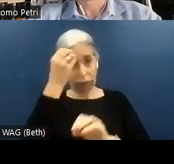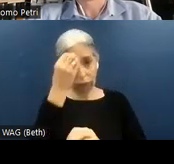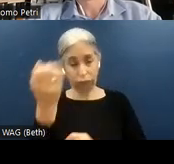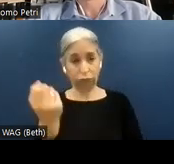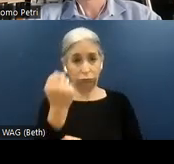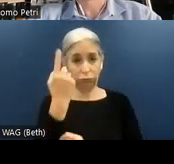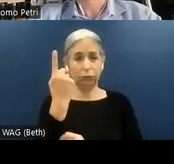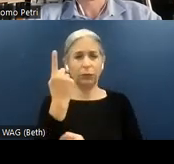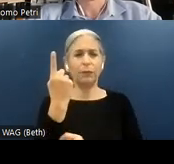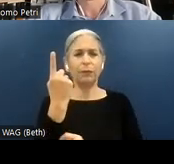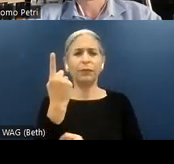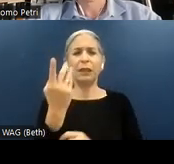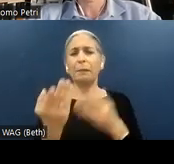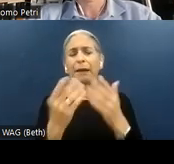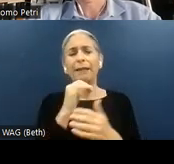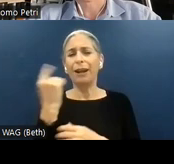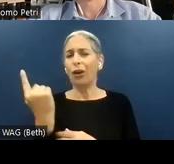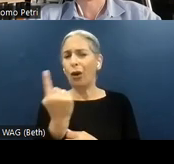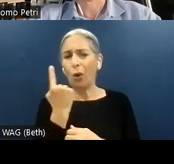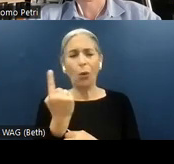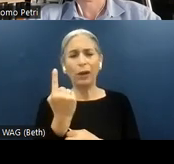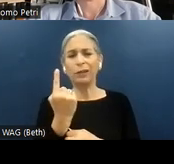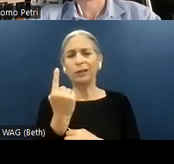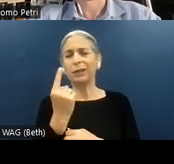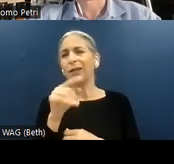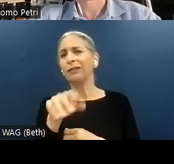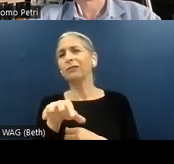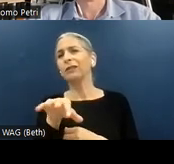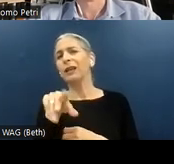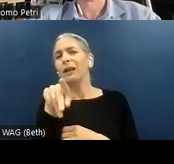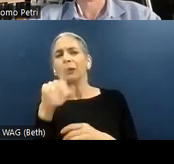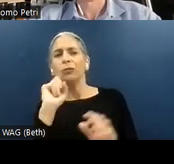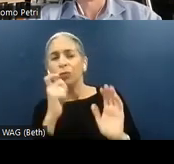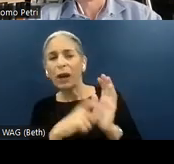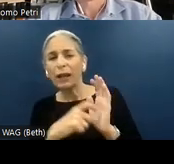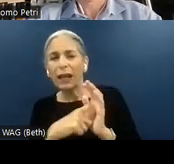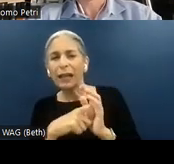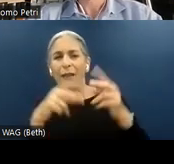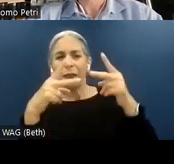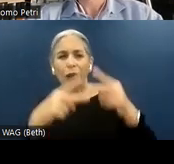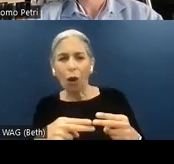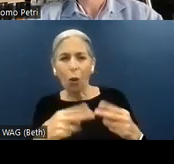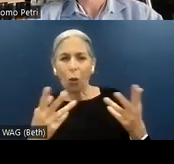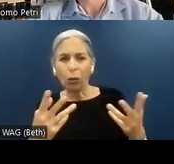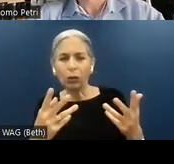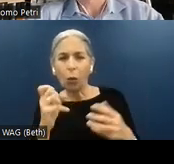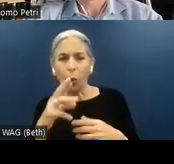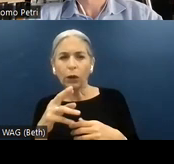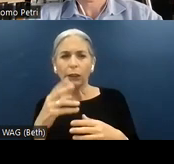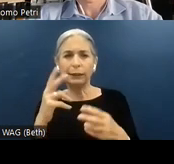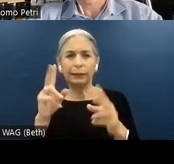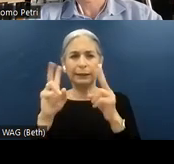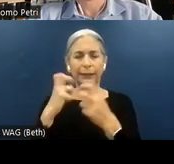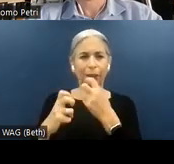audit may not always pinpoint the exact cause of an issue. While it might highlight the